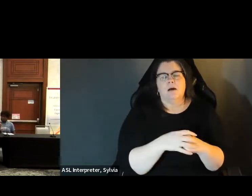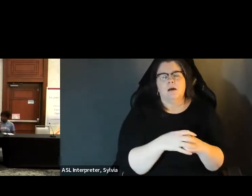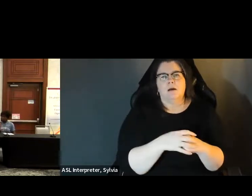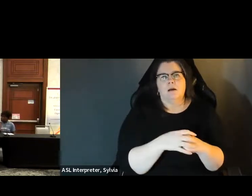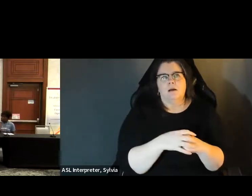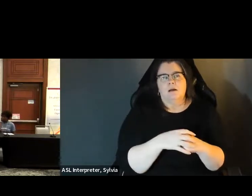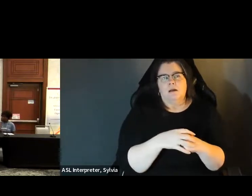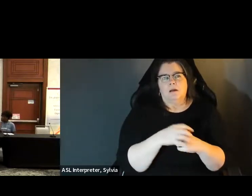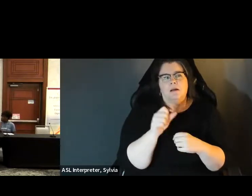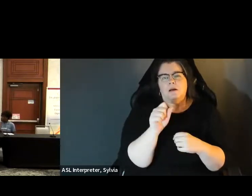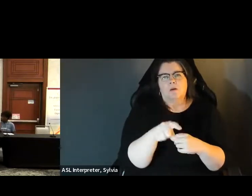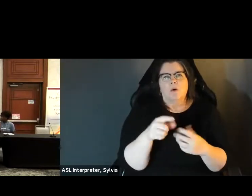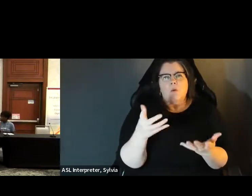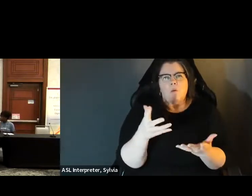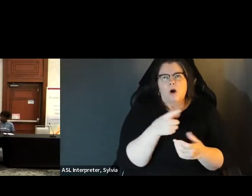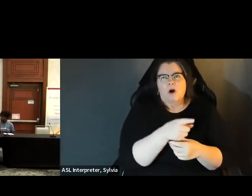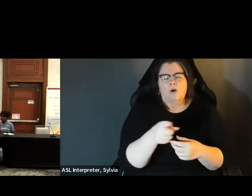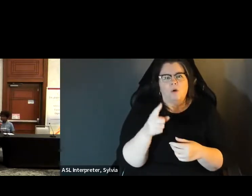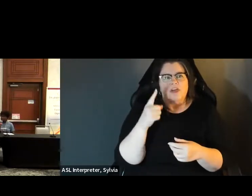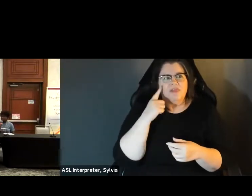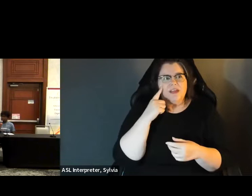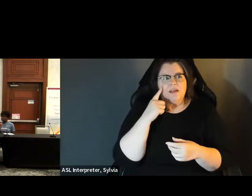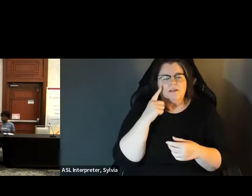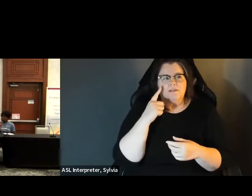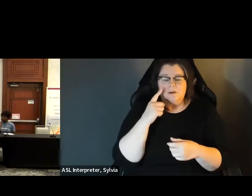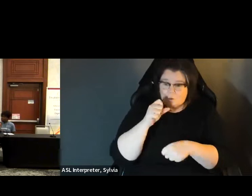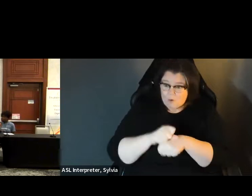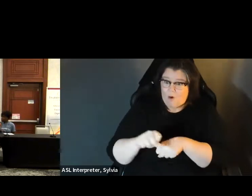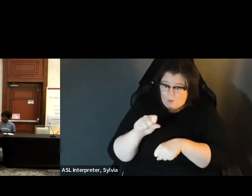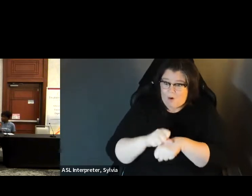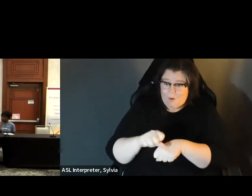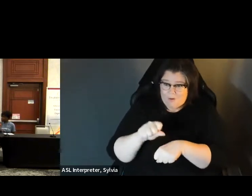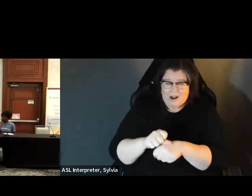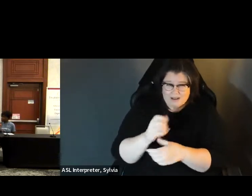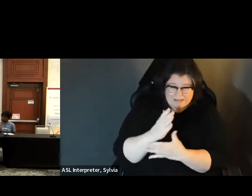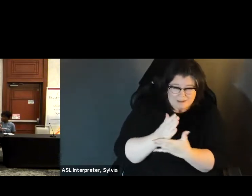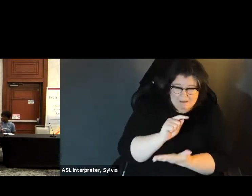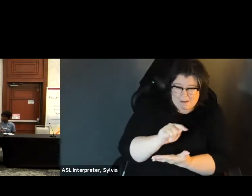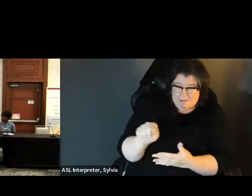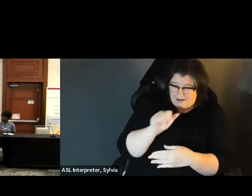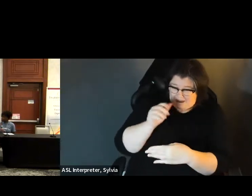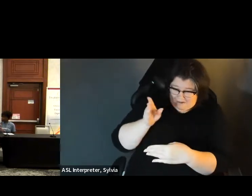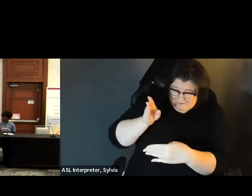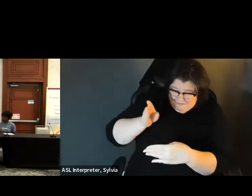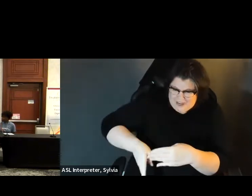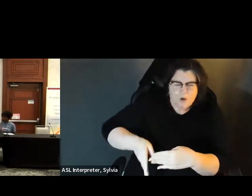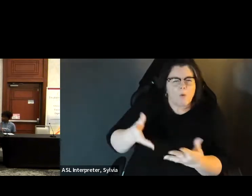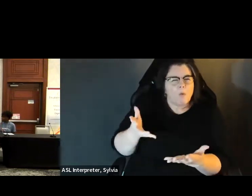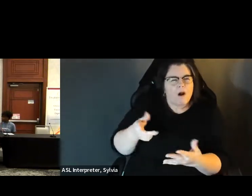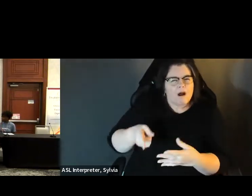panelists. And the quo is what would you consider the work undone when